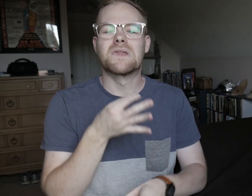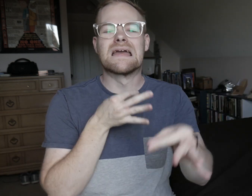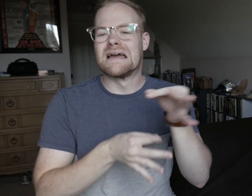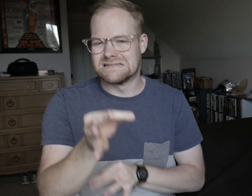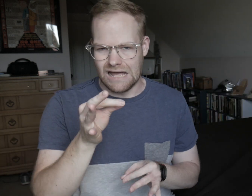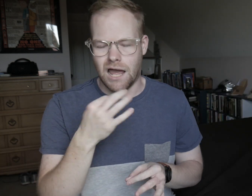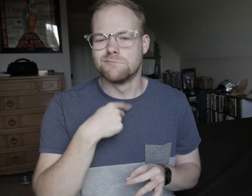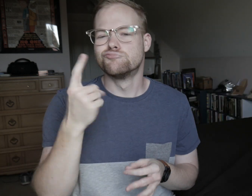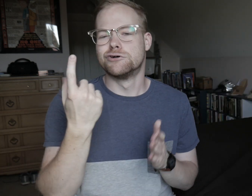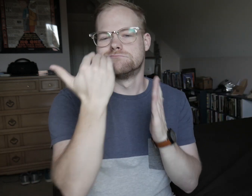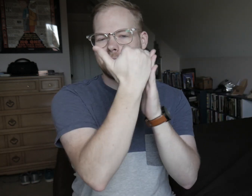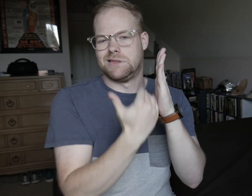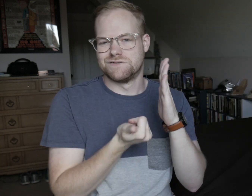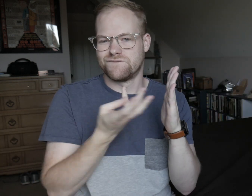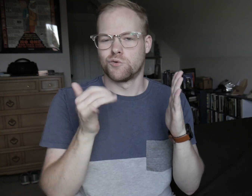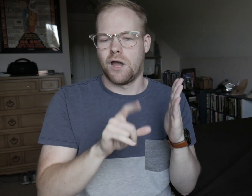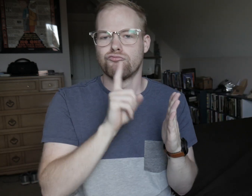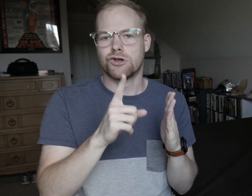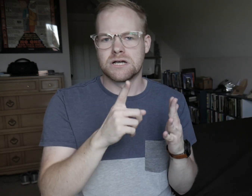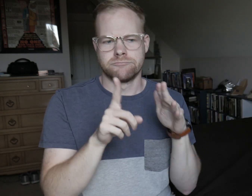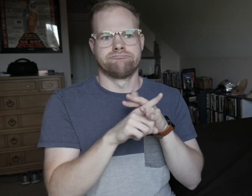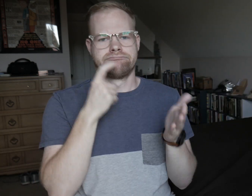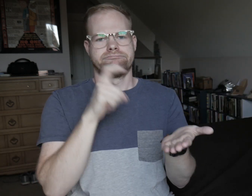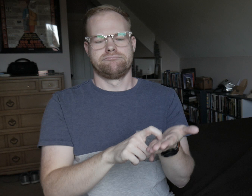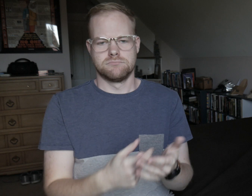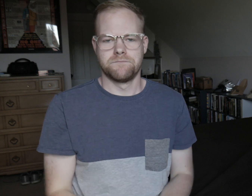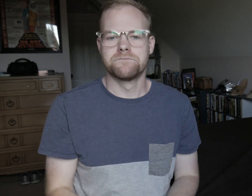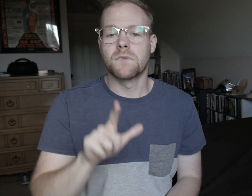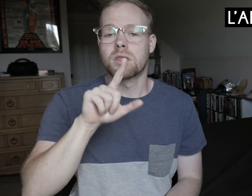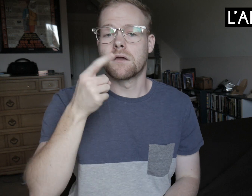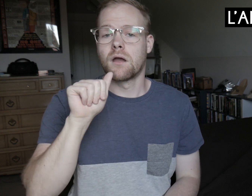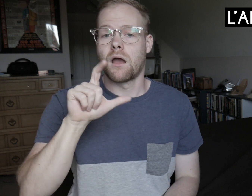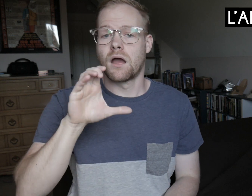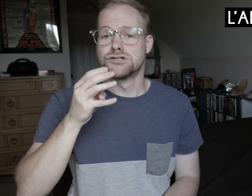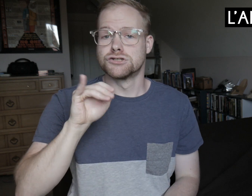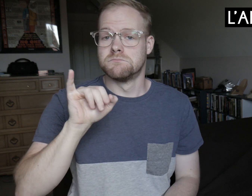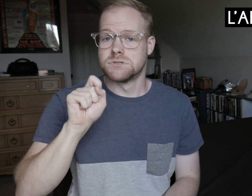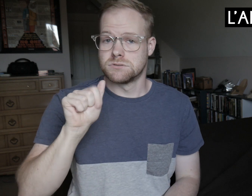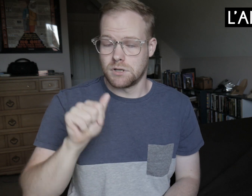Instead, I’ll list a few of the ones that really stuck out to me. L’Alchimista.